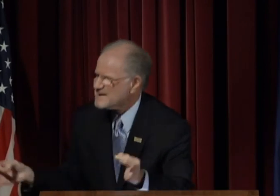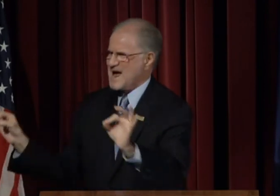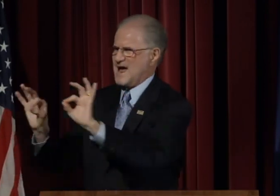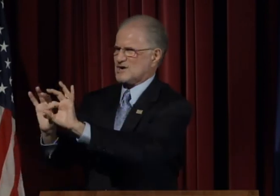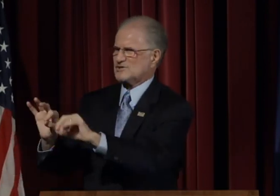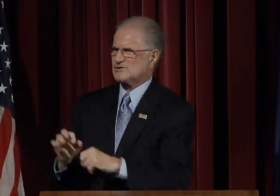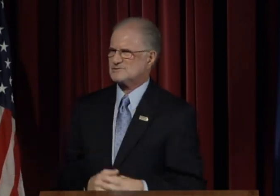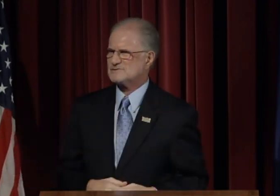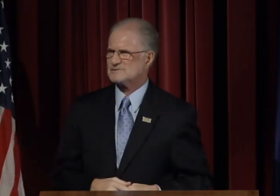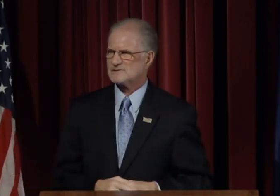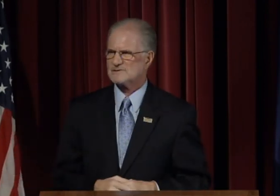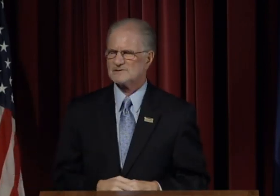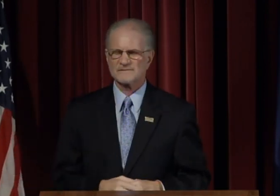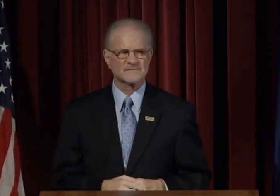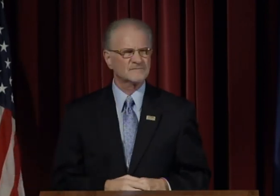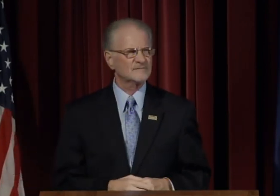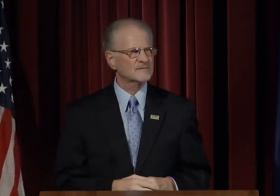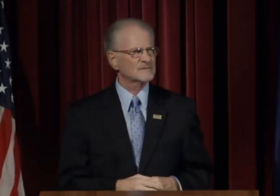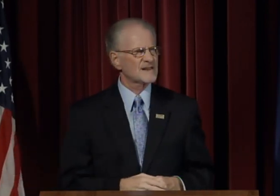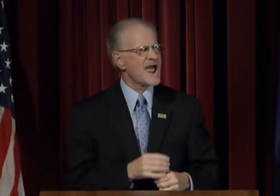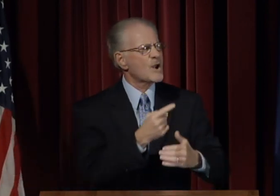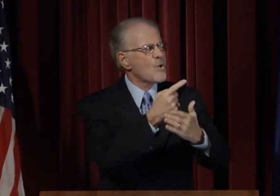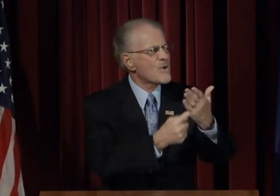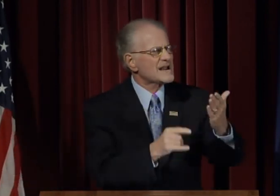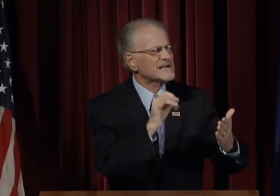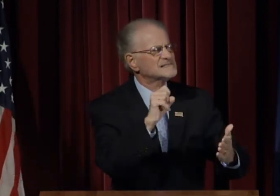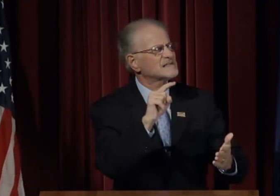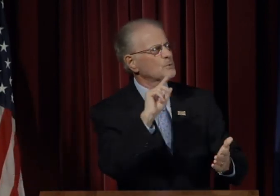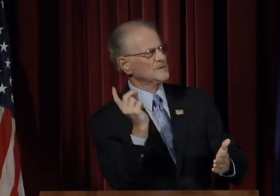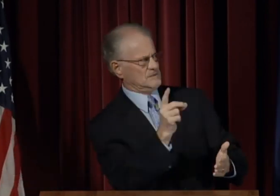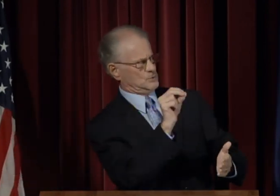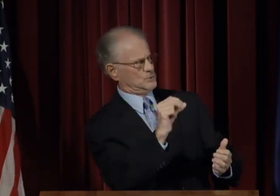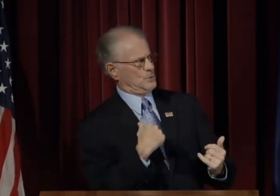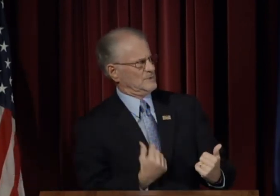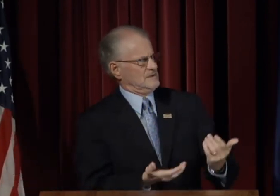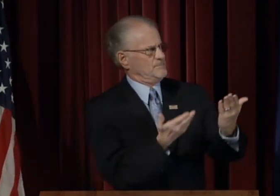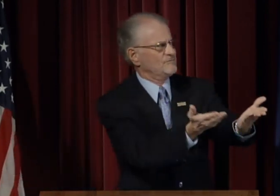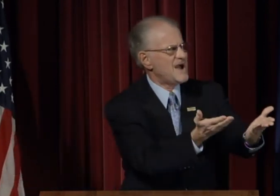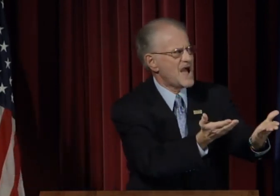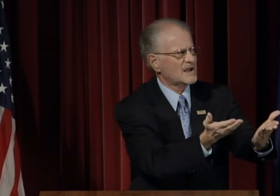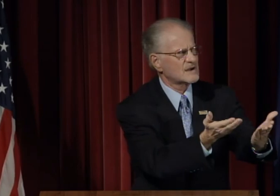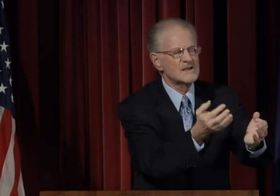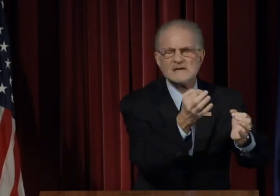What is it that we provide?